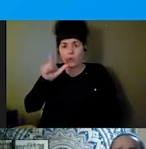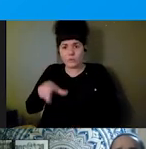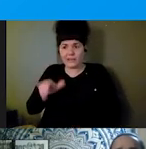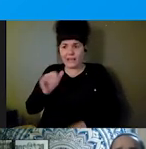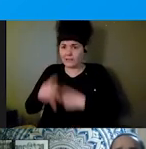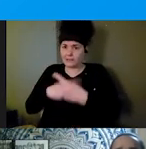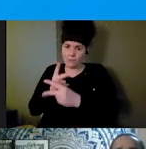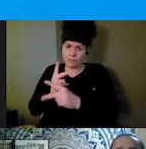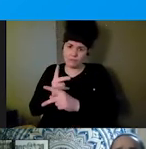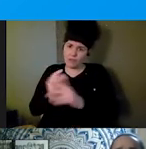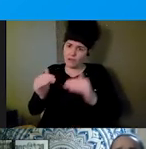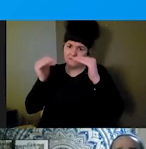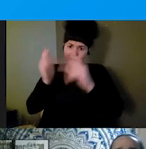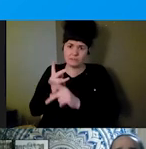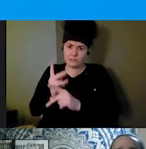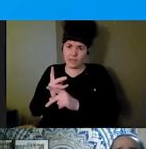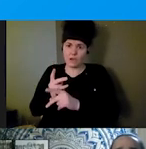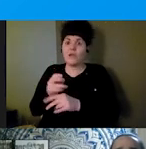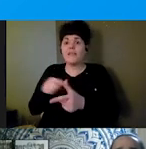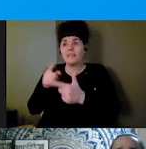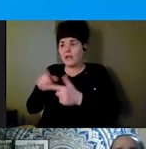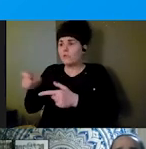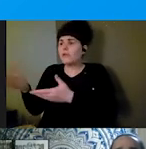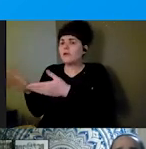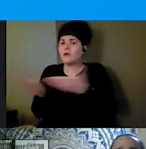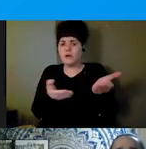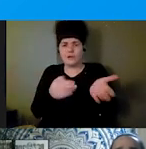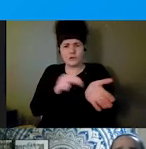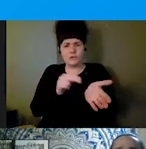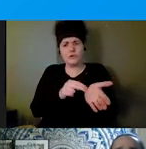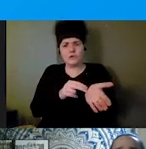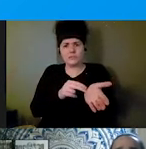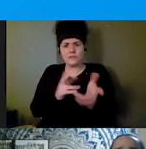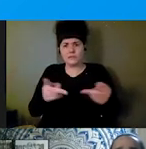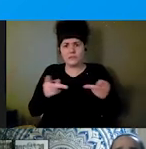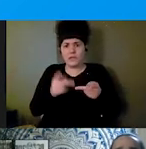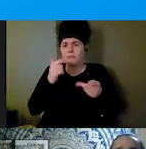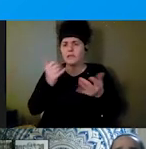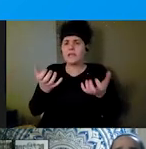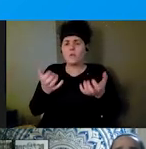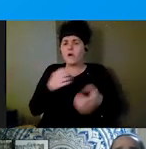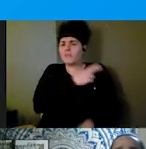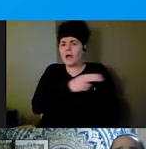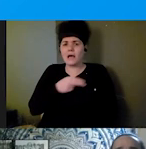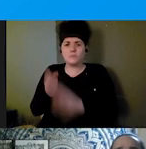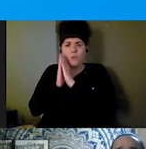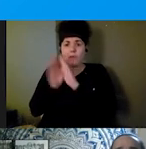disability, are shuffled to places, facilities they don't